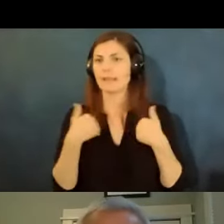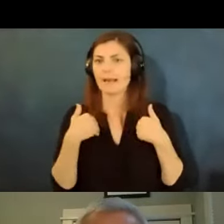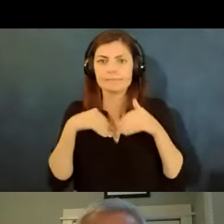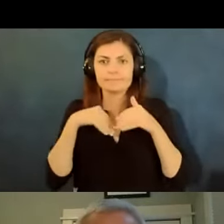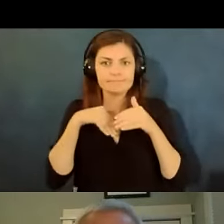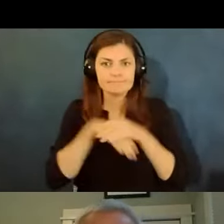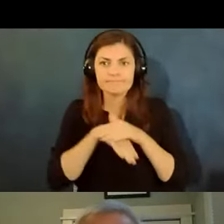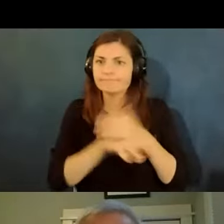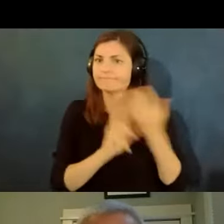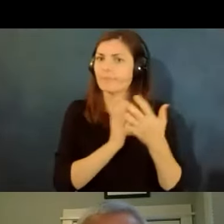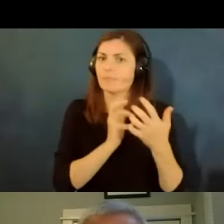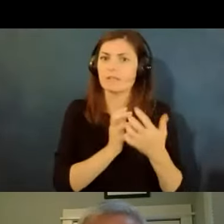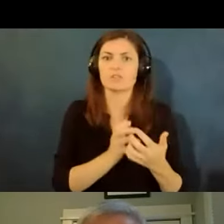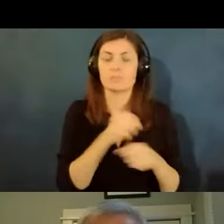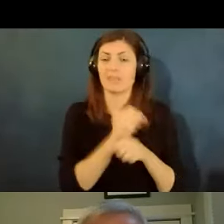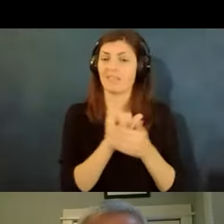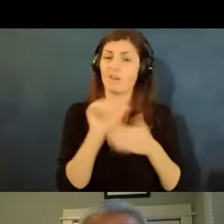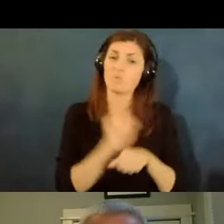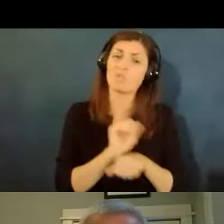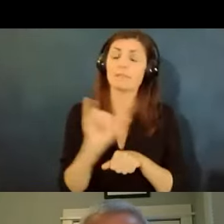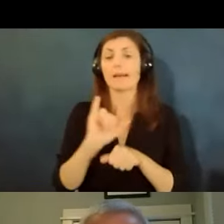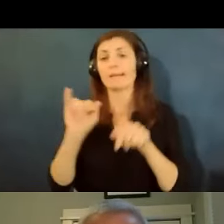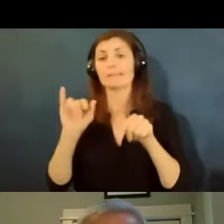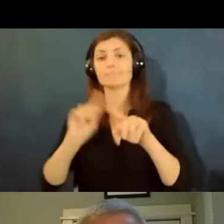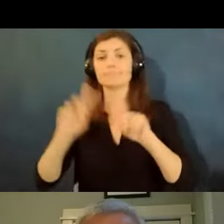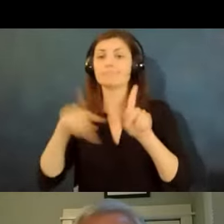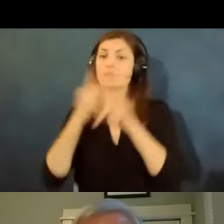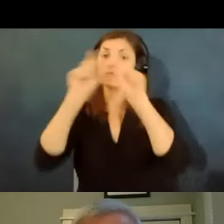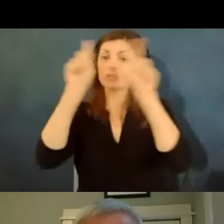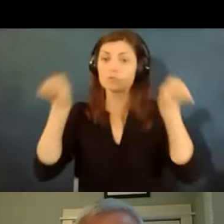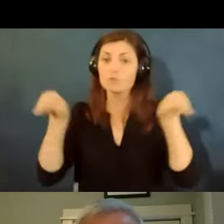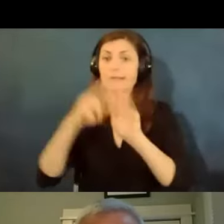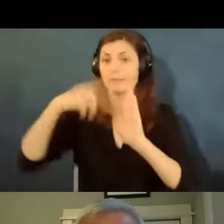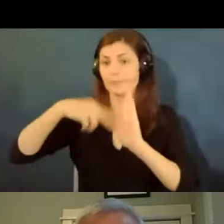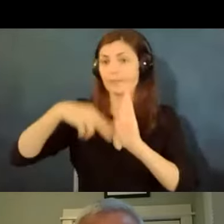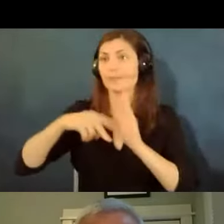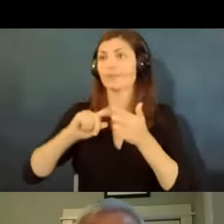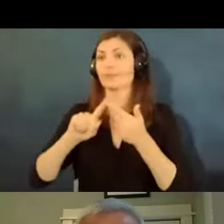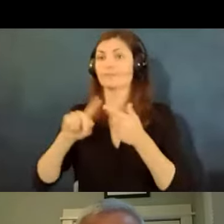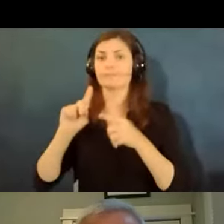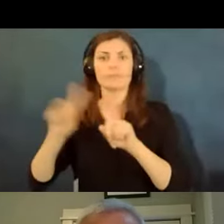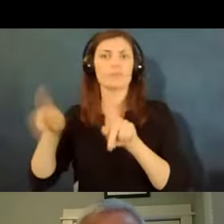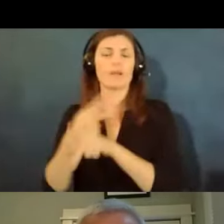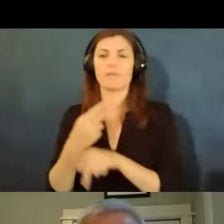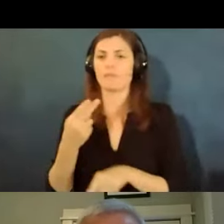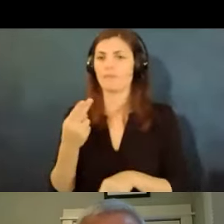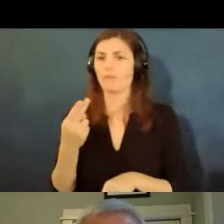make that work a different kind of screen reader technology different kind of hardware making sure